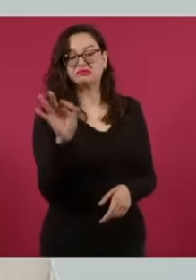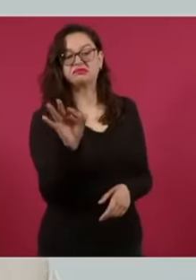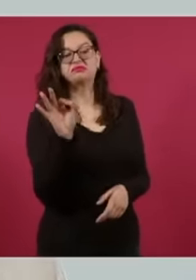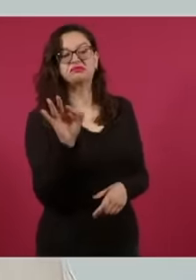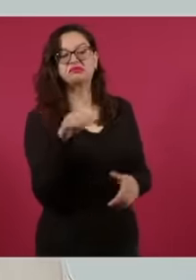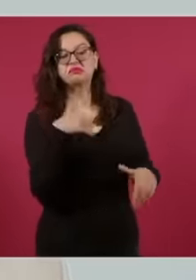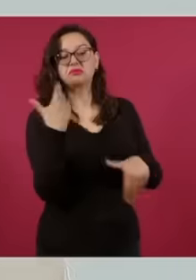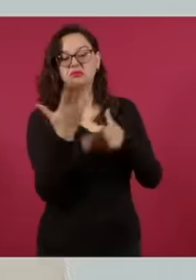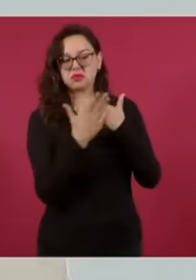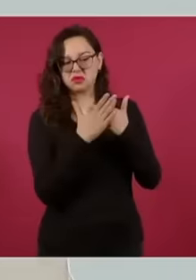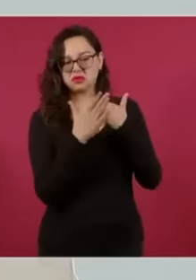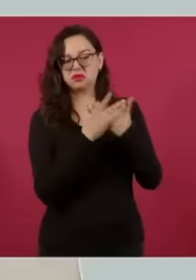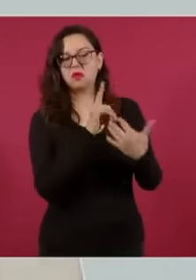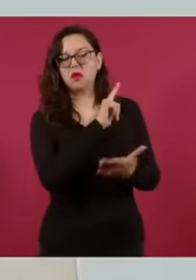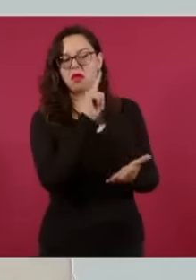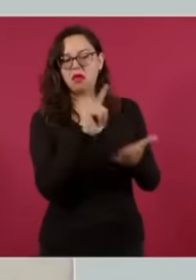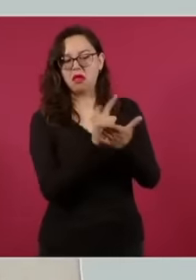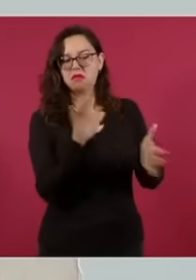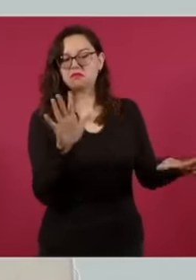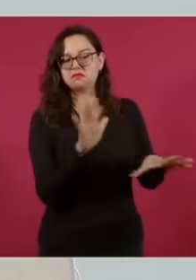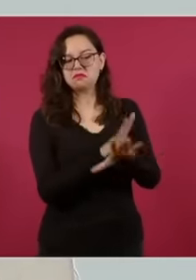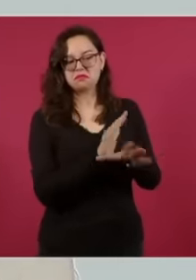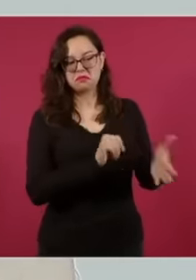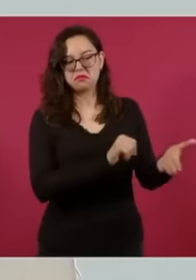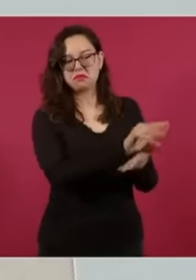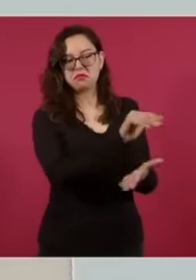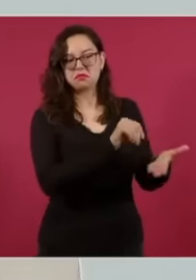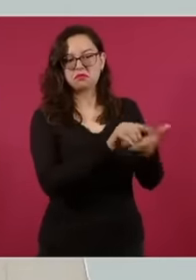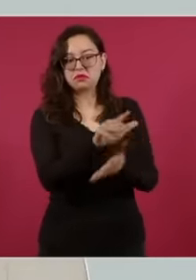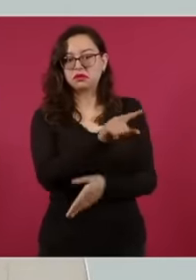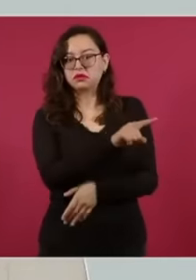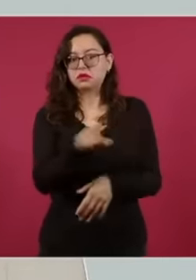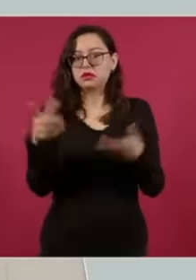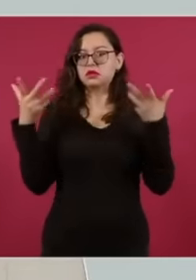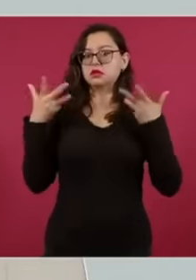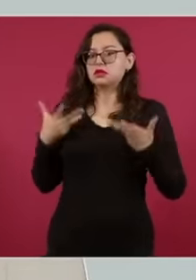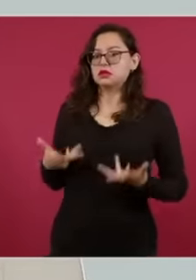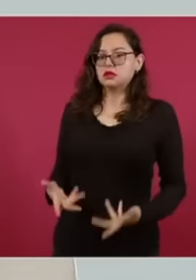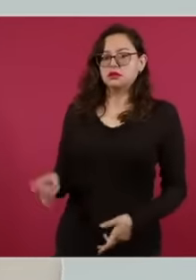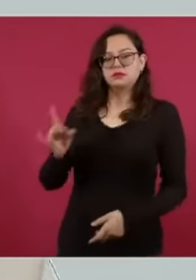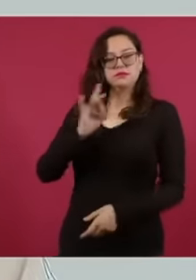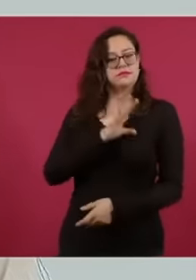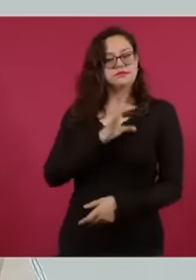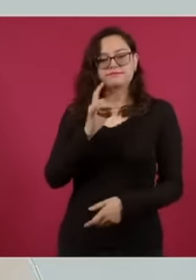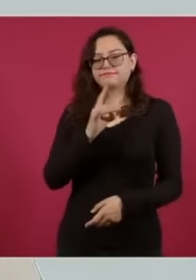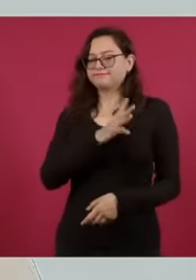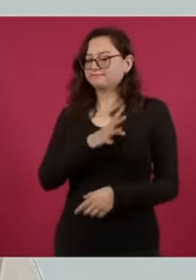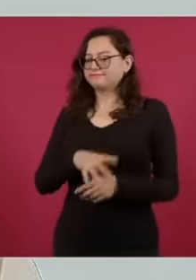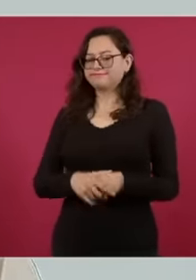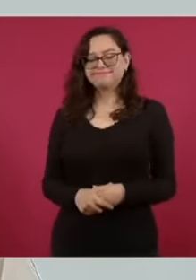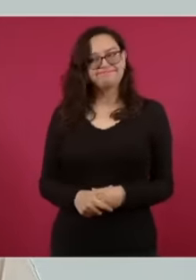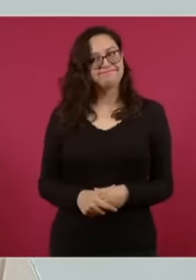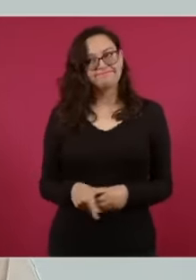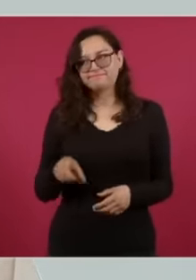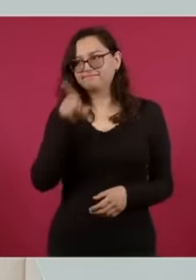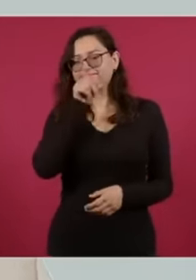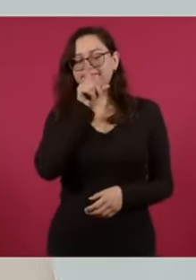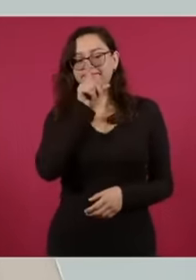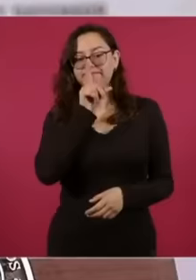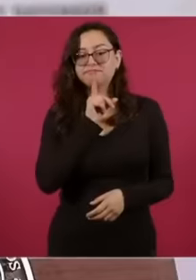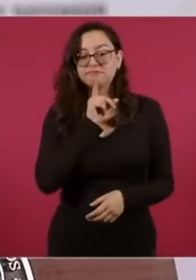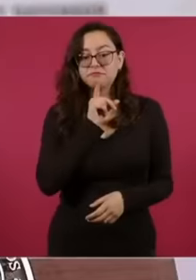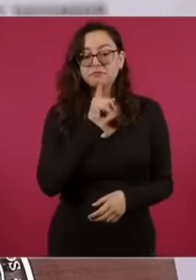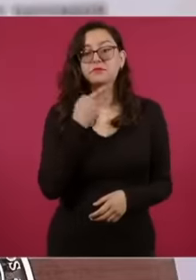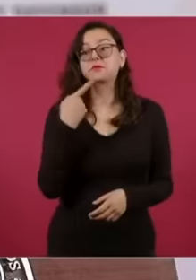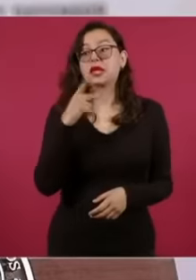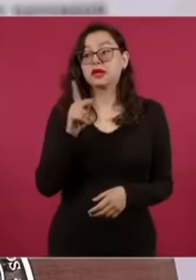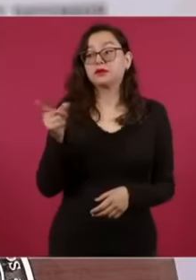false and well, perhaps what makes these high-level officials of the judiciary the